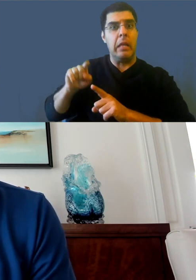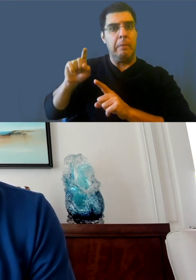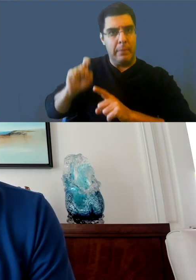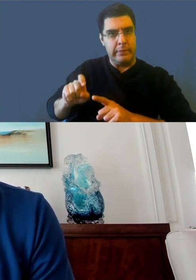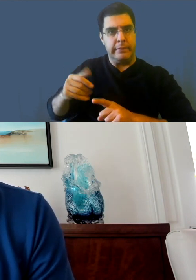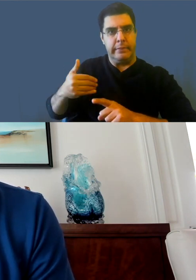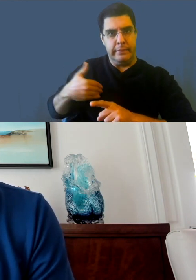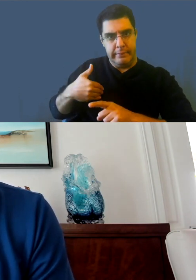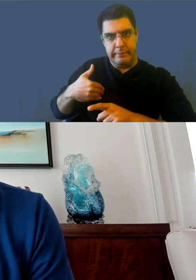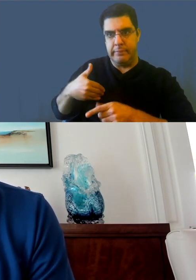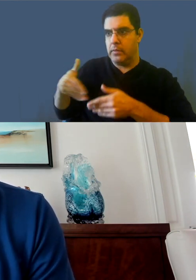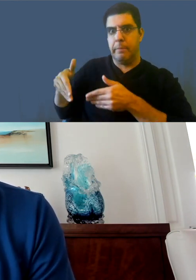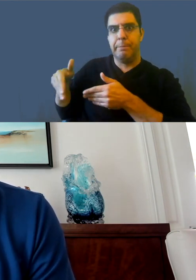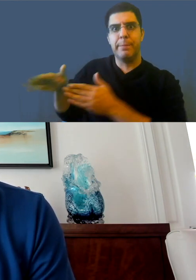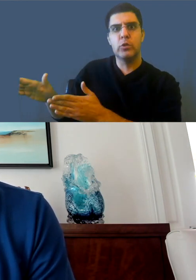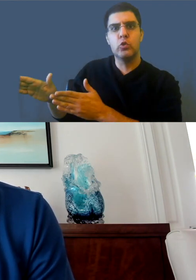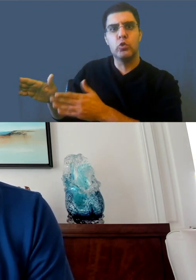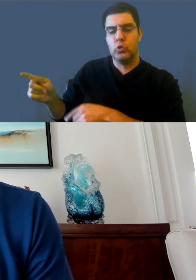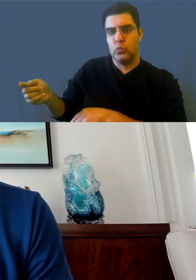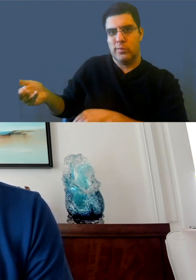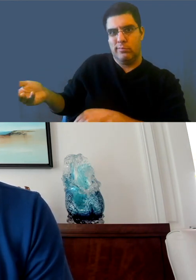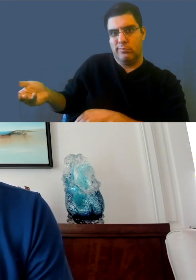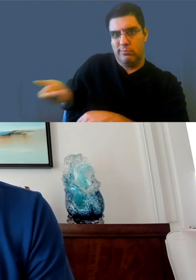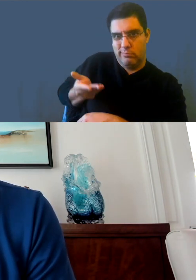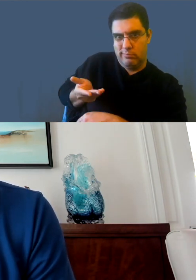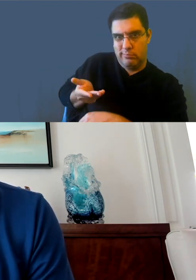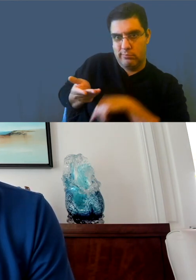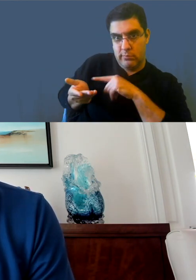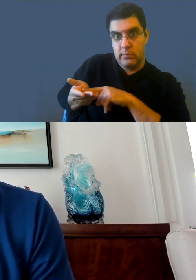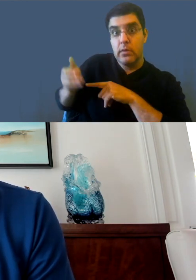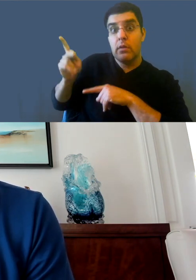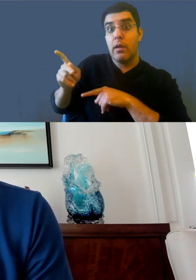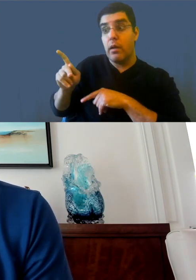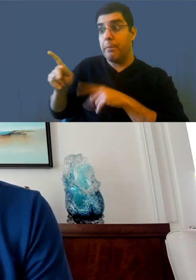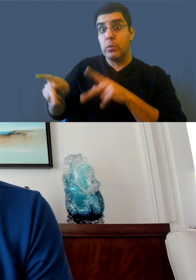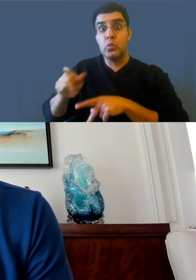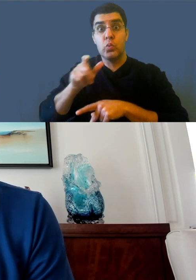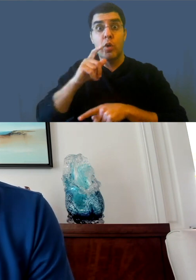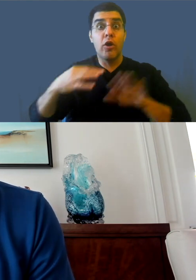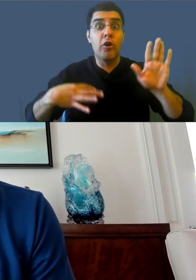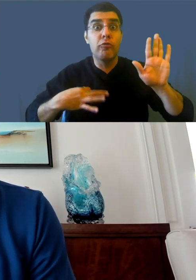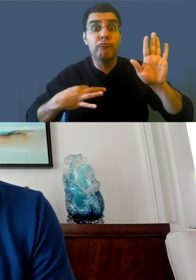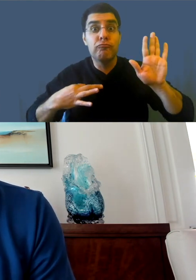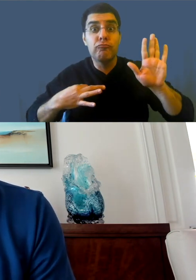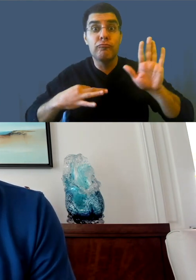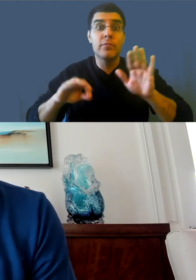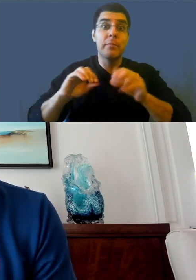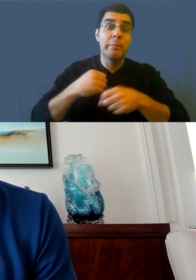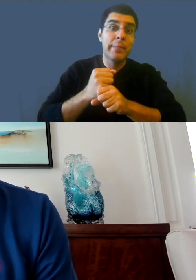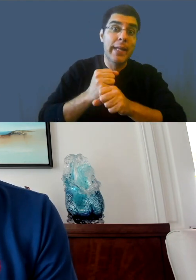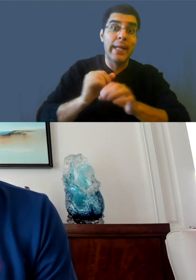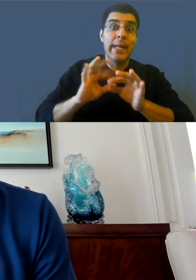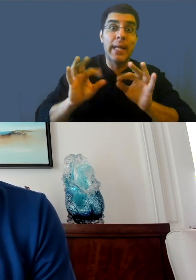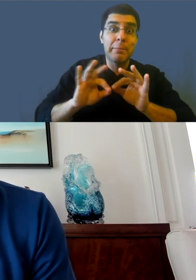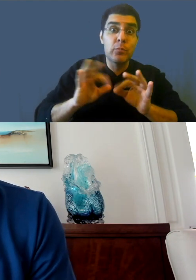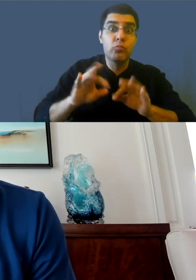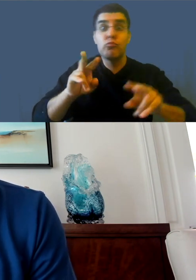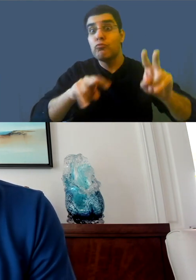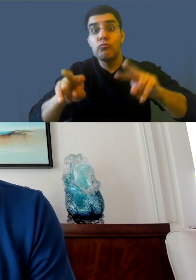meaning that in studio a creator can invite another person, and only give them access to captions.